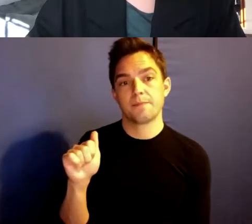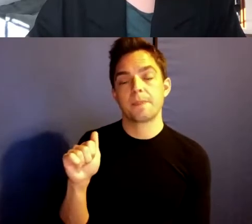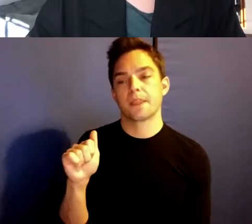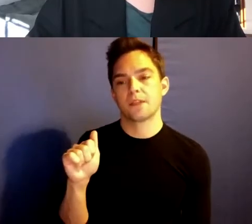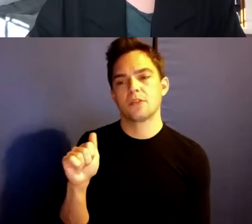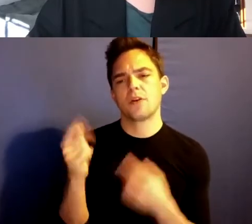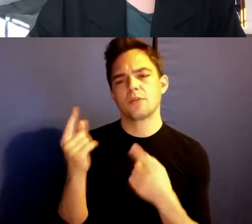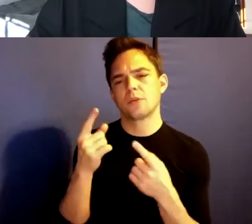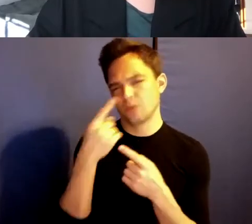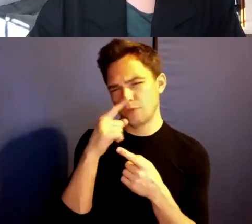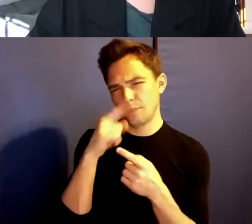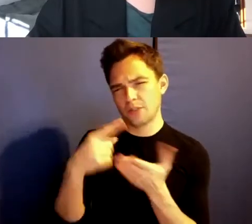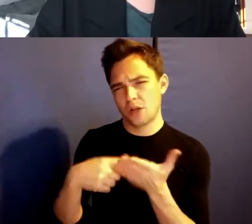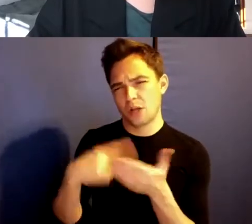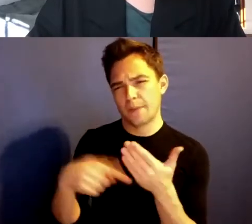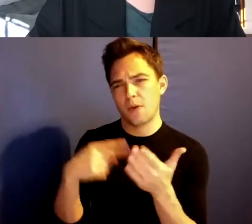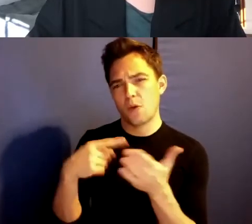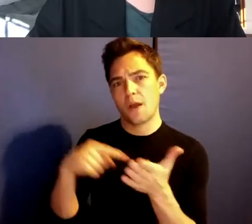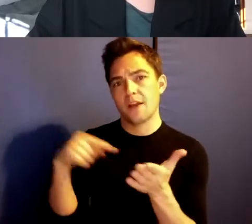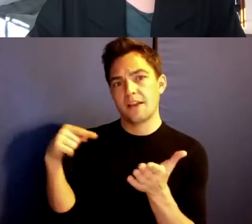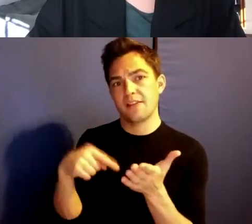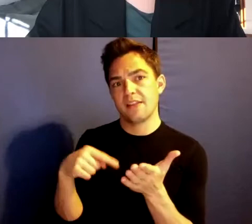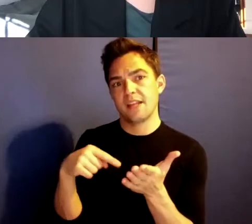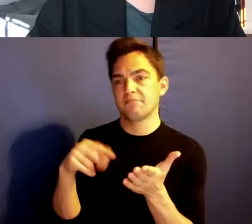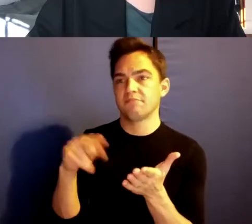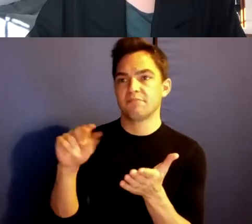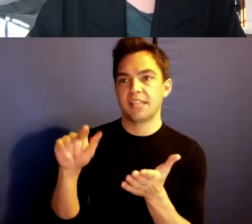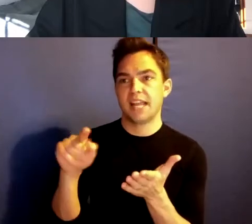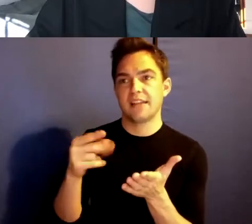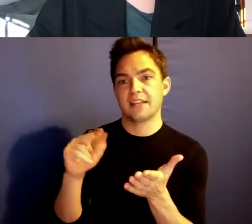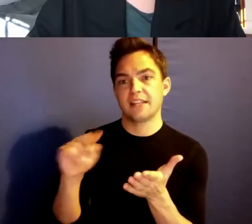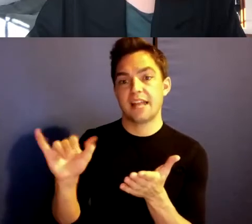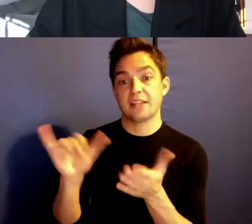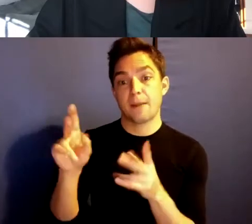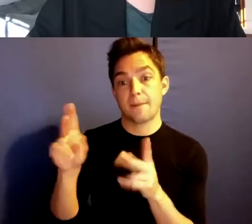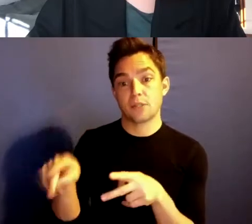talk about what Nathan, as a person, and as a figure dove.